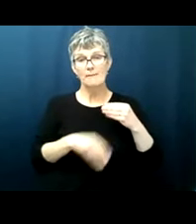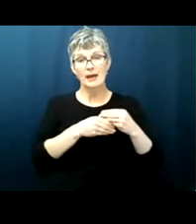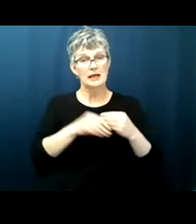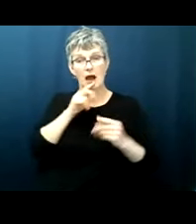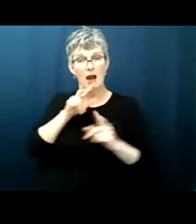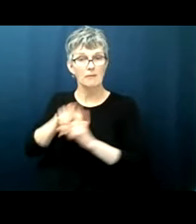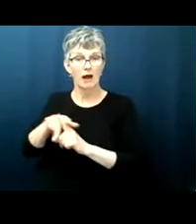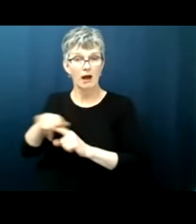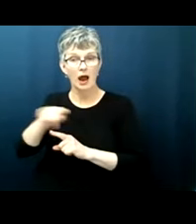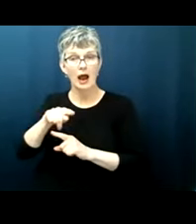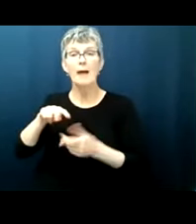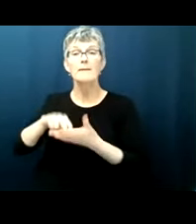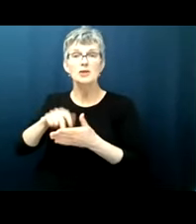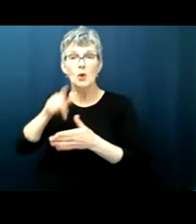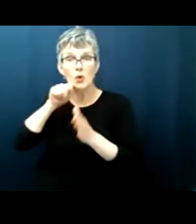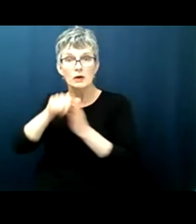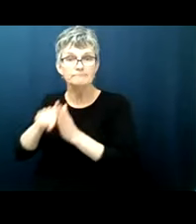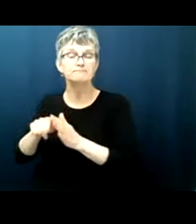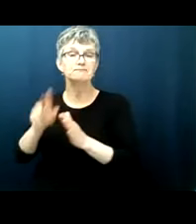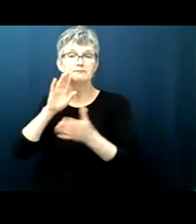legal interpretation takes place in a field of pain and death